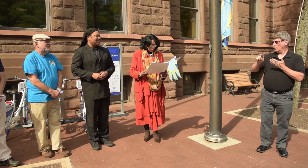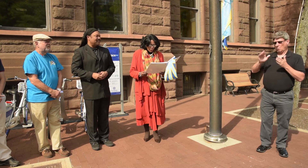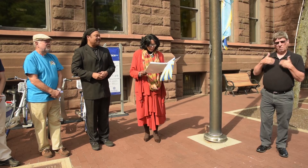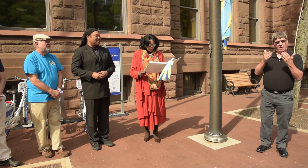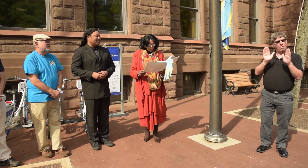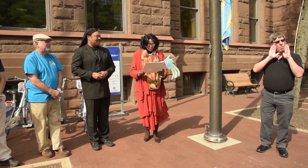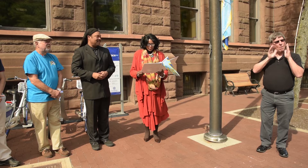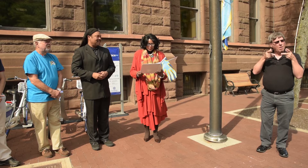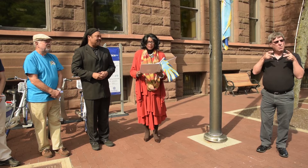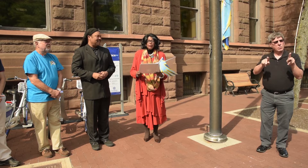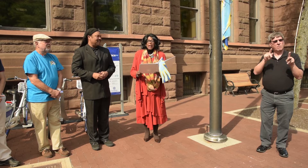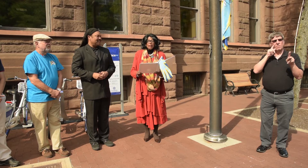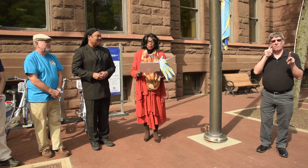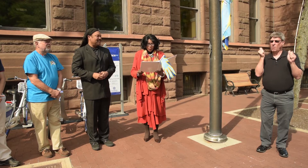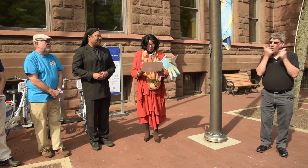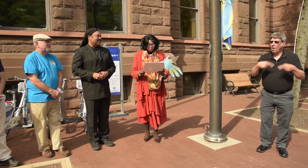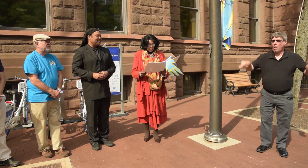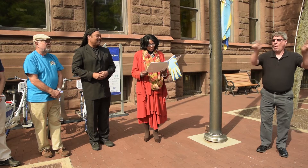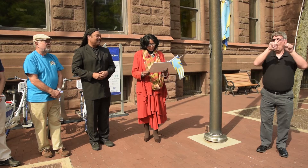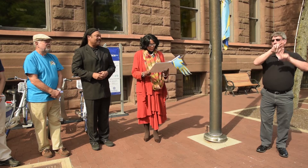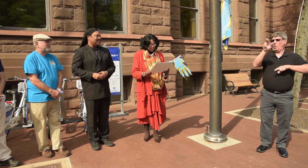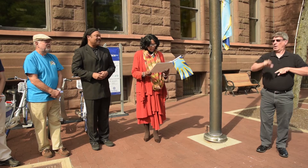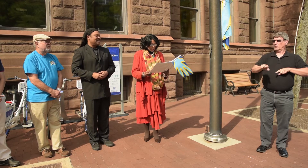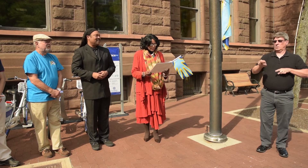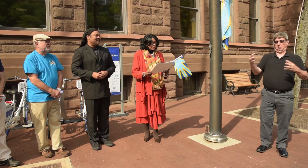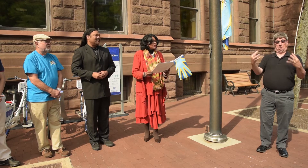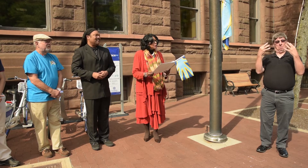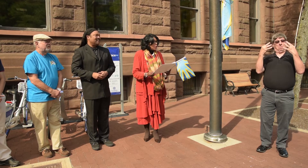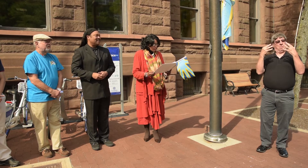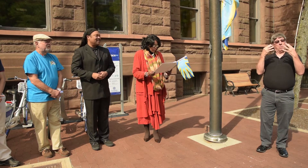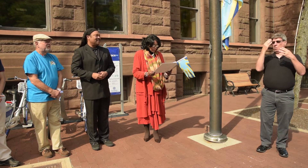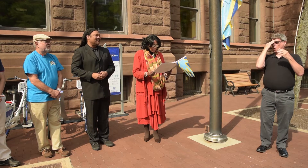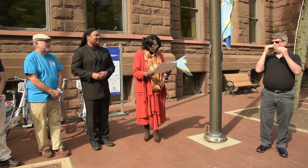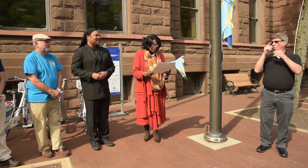wonderful opportunity for everyone in by Rochester to get to know more about our